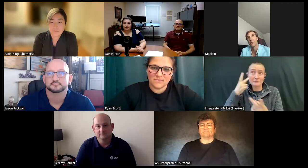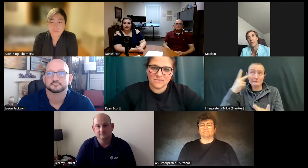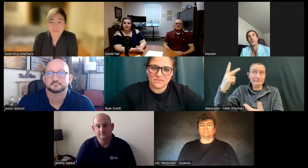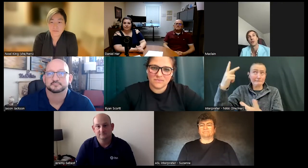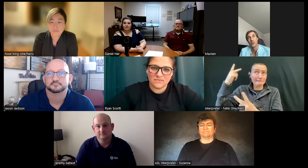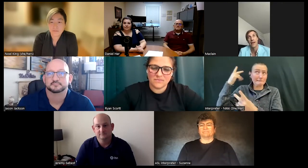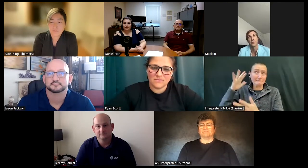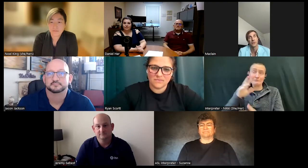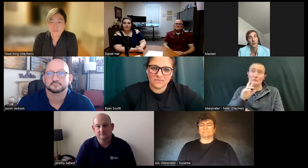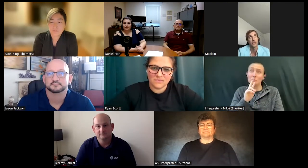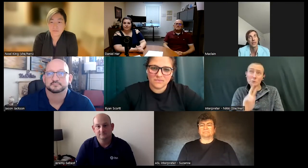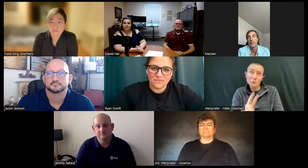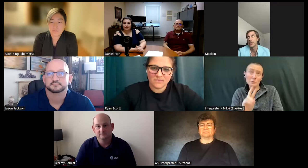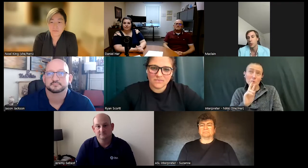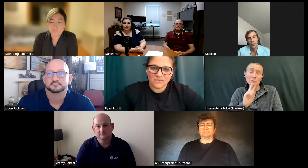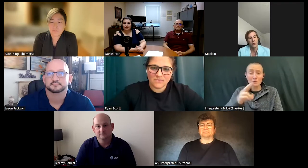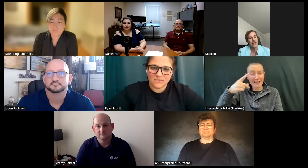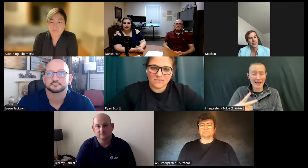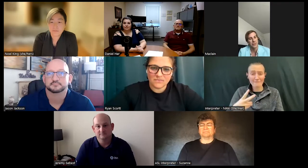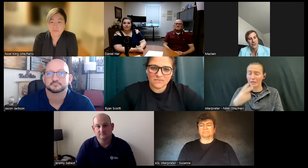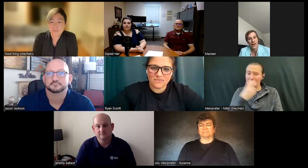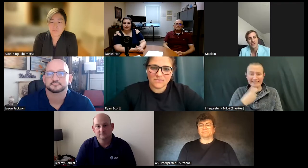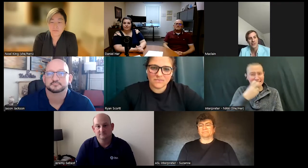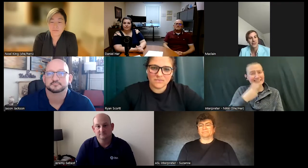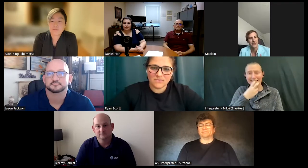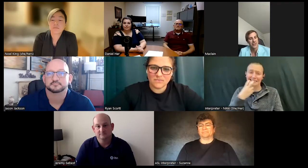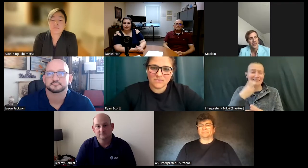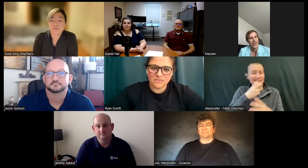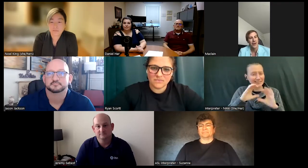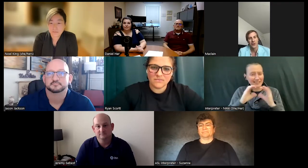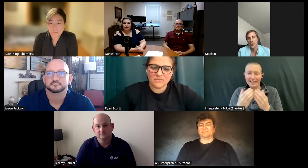is about two and a half years old. I went through intense speech classes. I went a